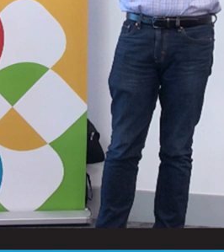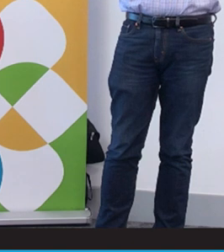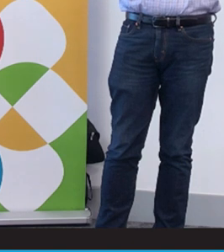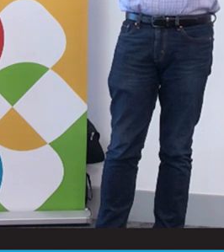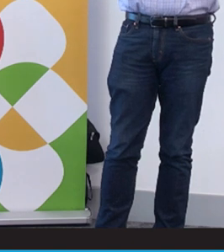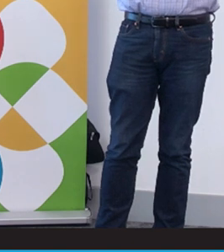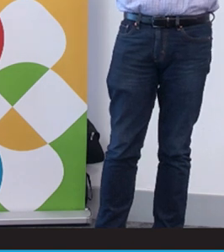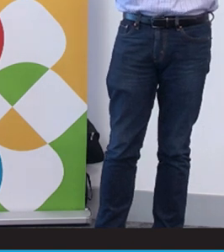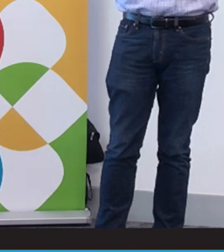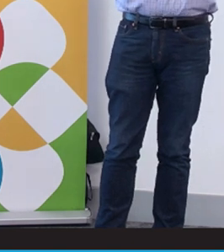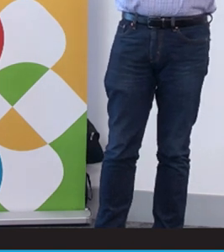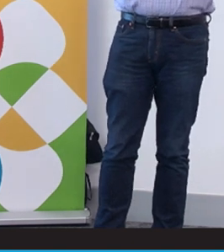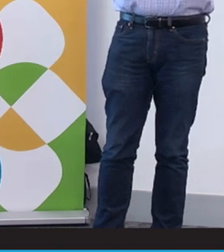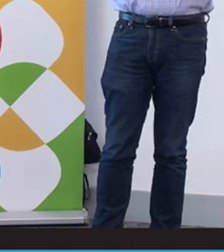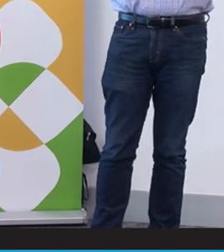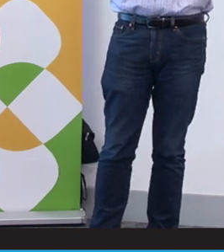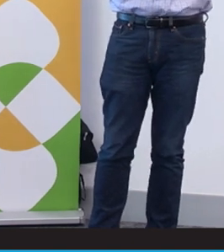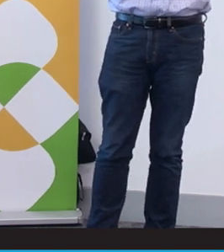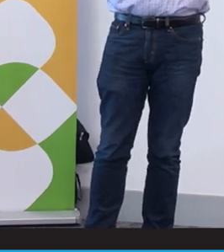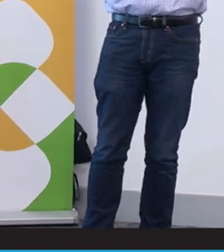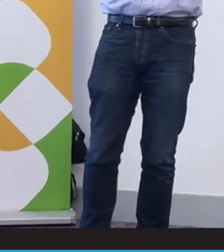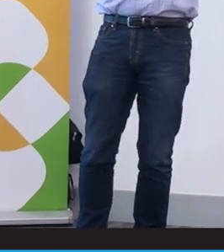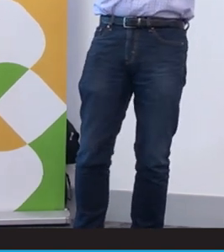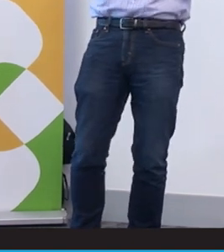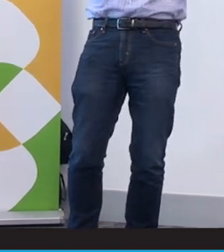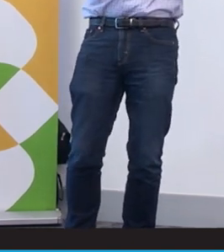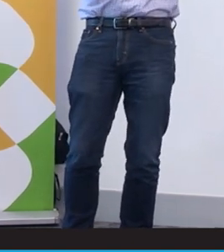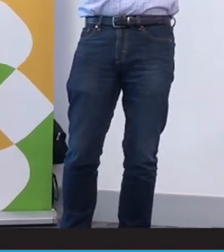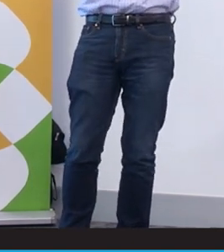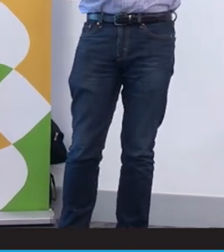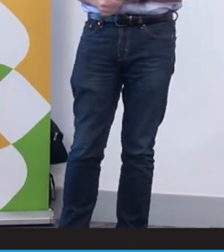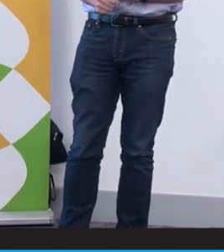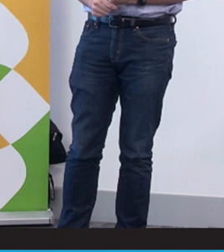own parents and the information that parents receive, the choices they had, or in fact,